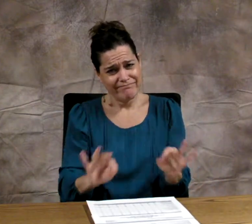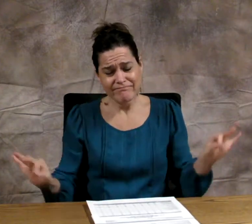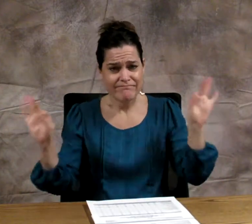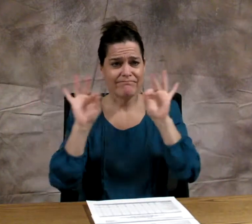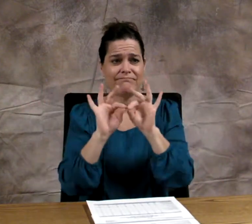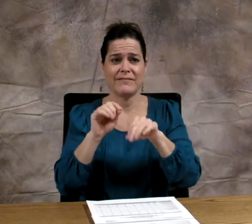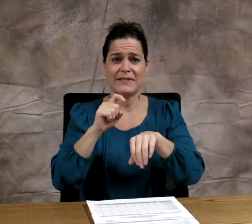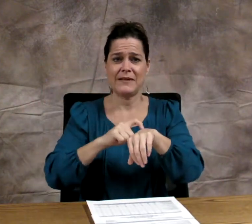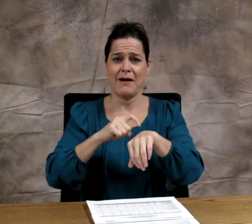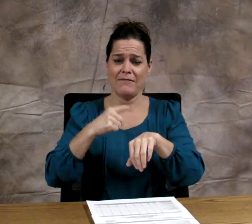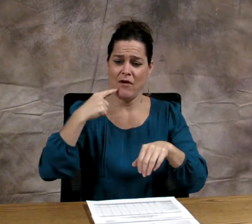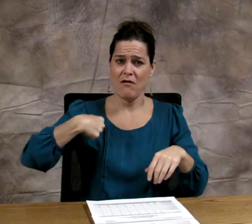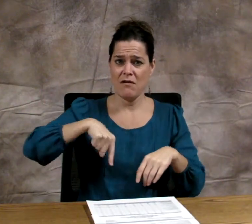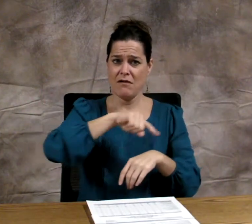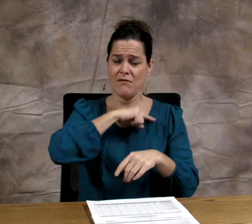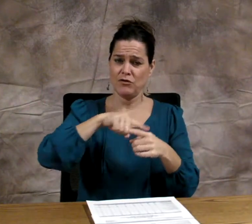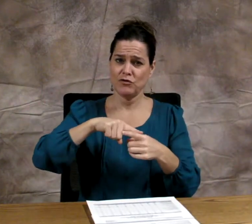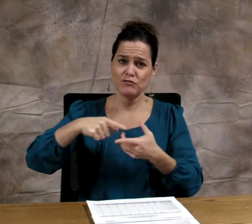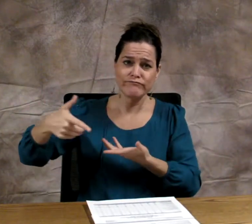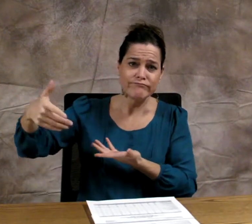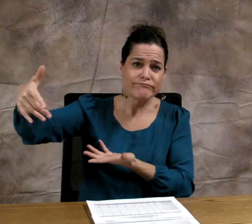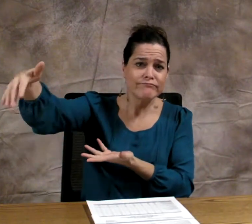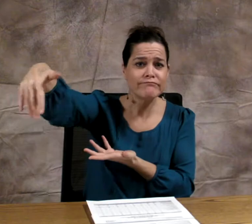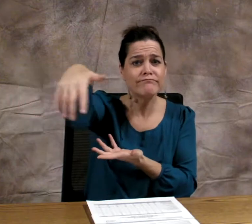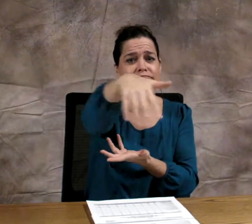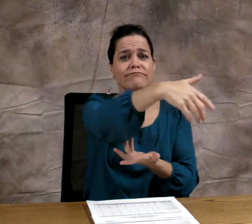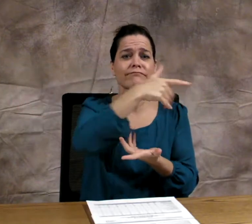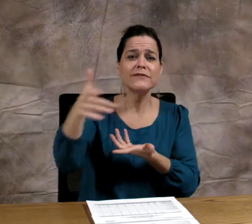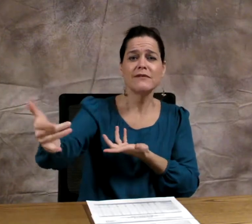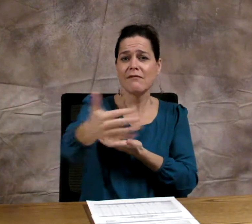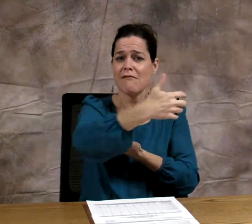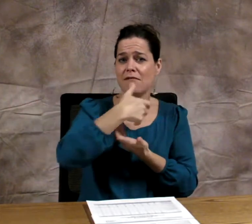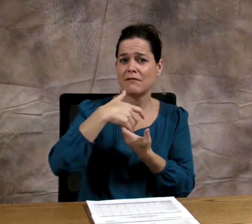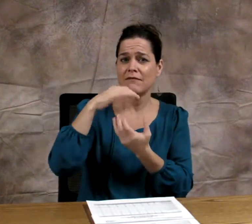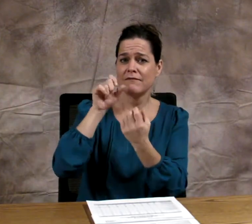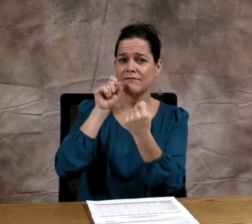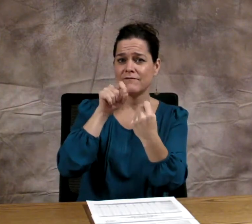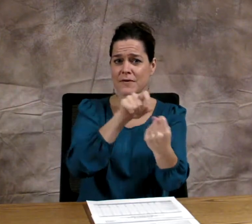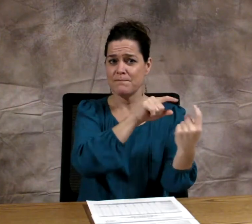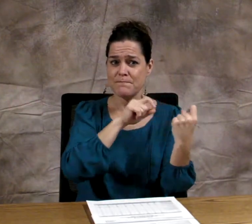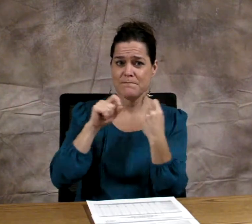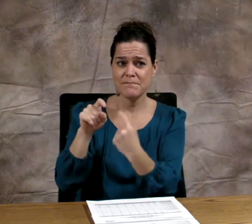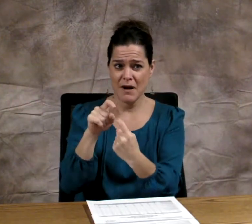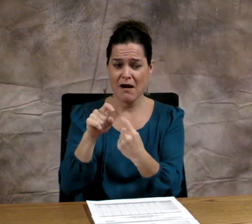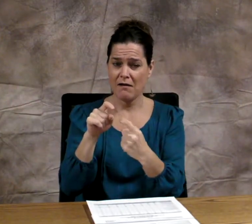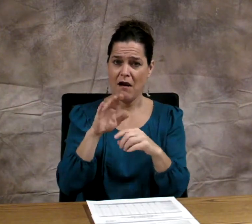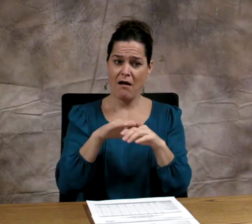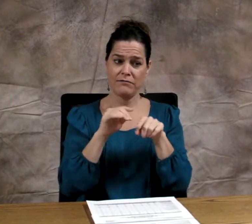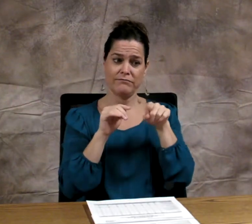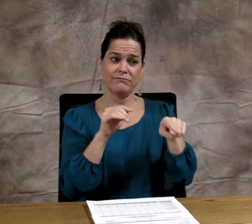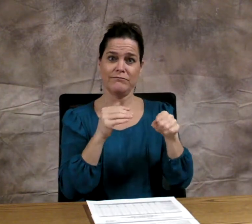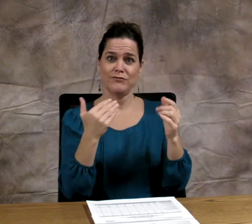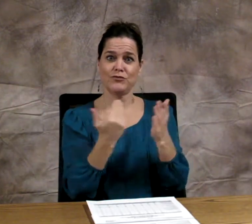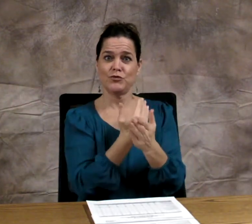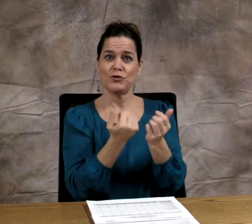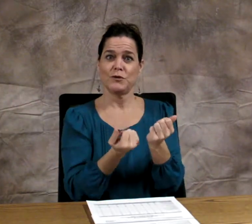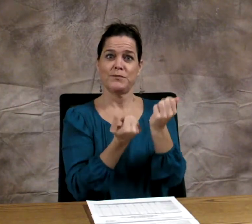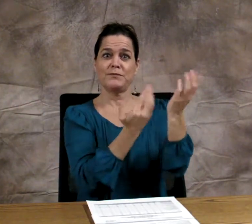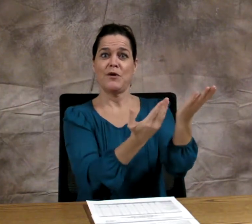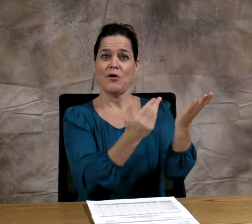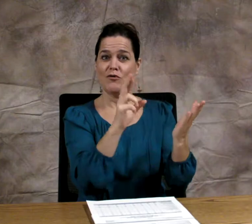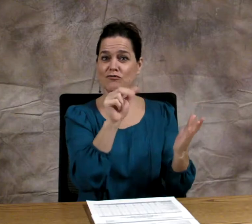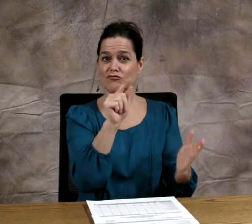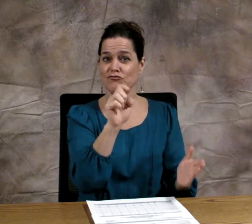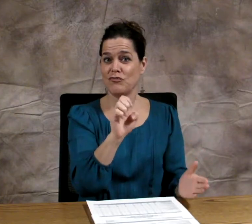It is an important time for us to collect your feedback on a new proposed rate structure